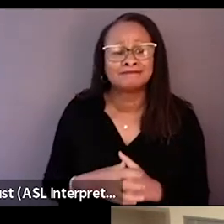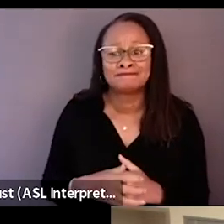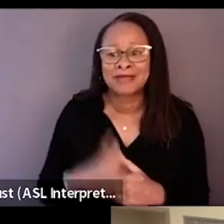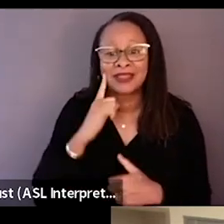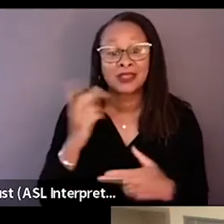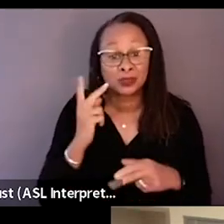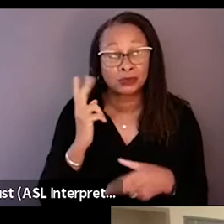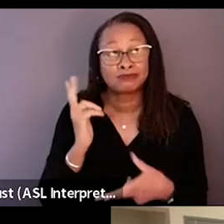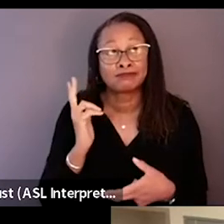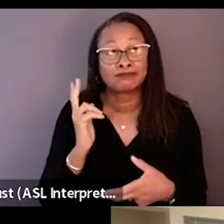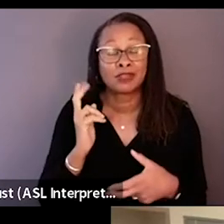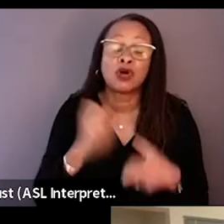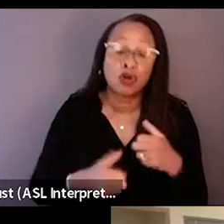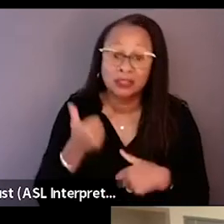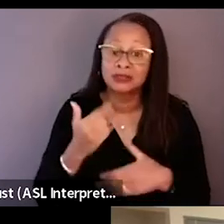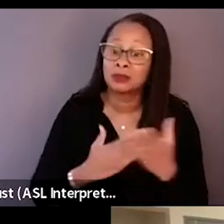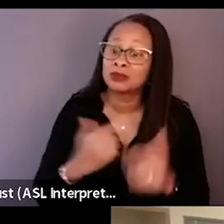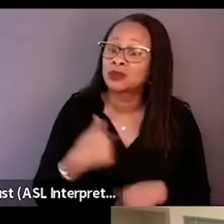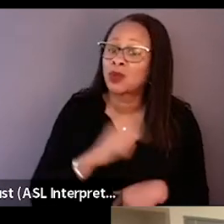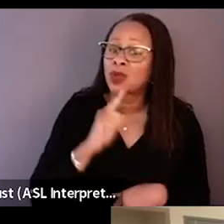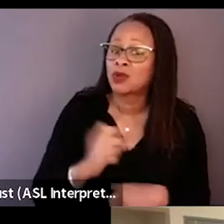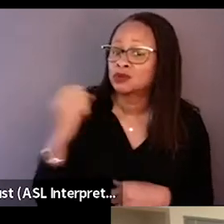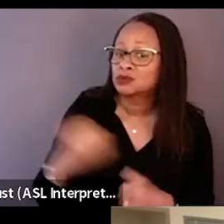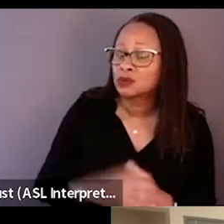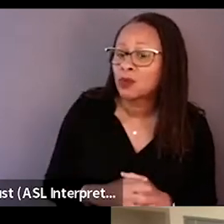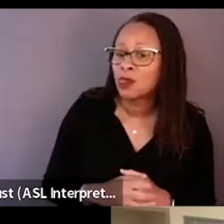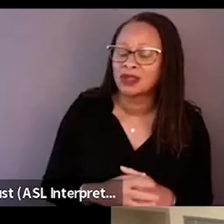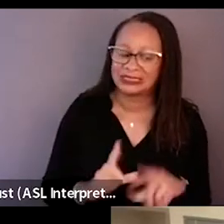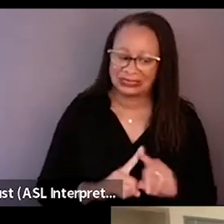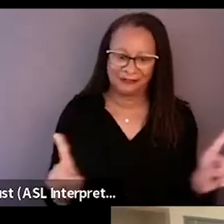is that we are so different, as the Asian American father